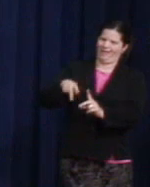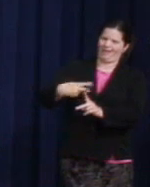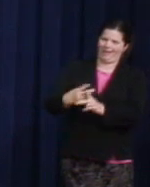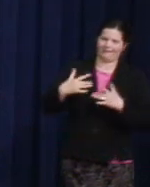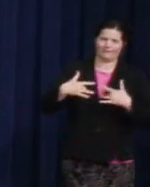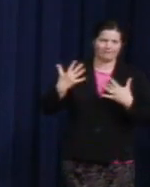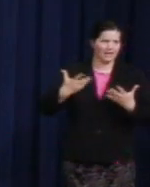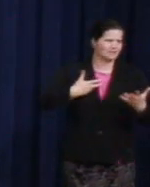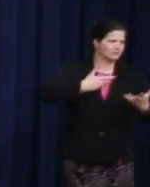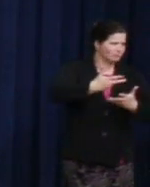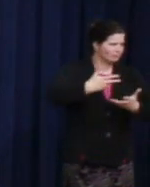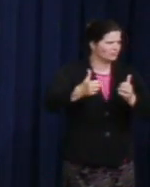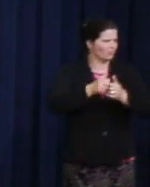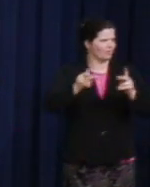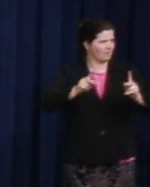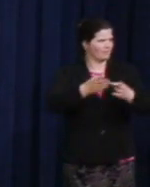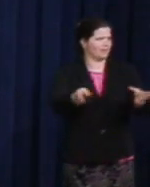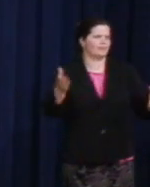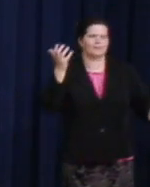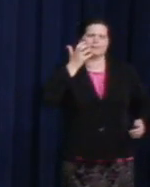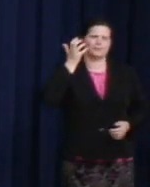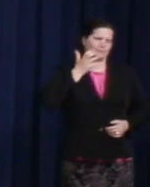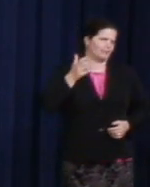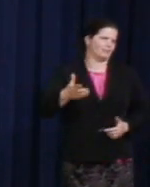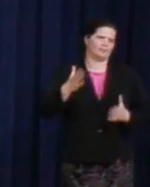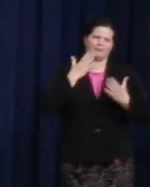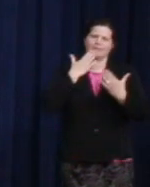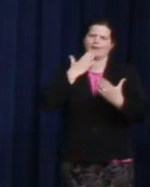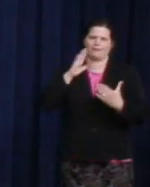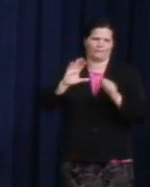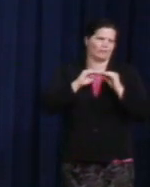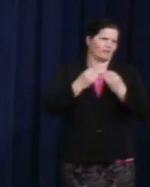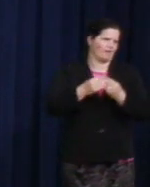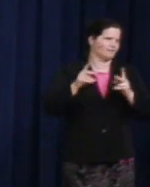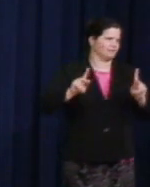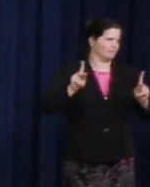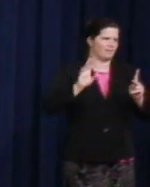And I thank all of the OPE team for the work that you continue to do.